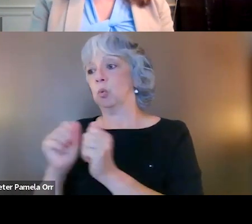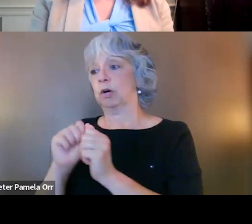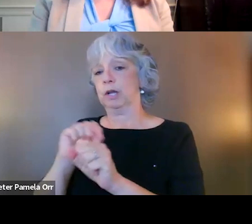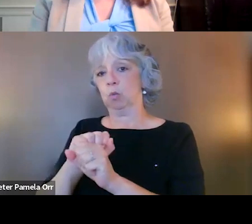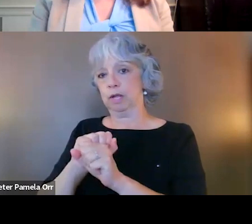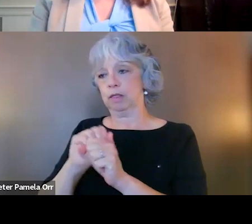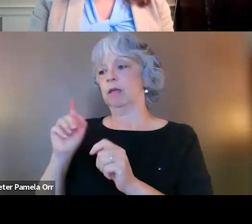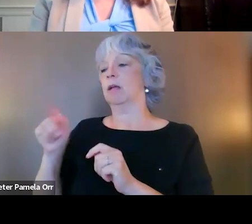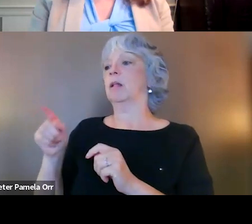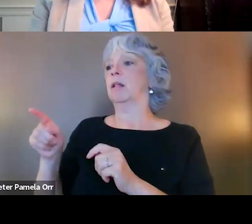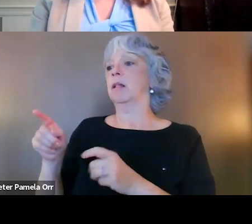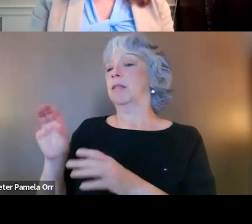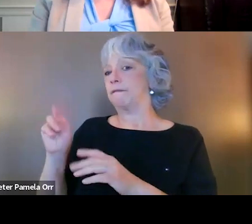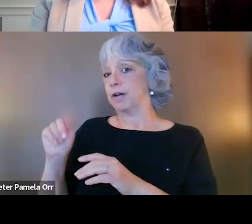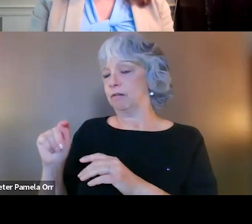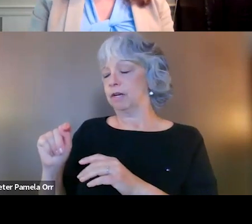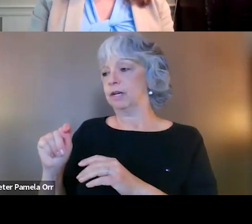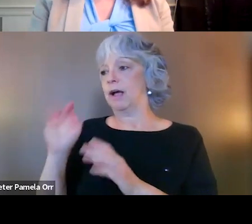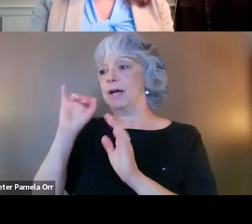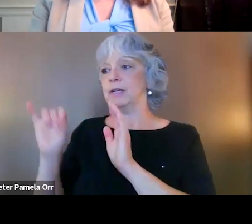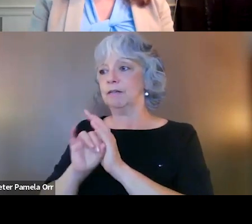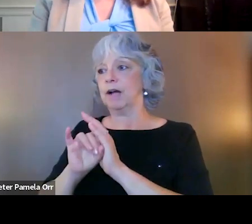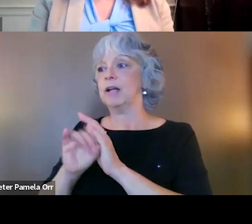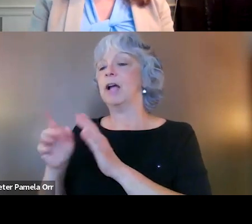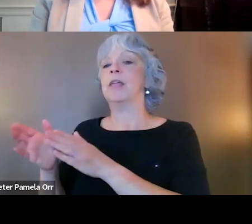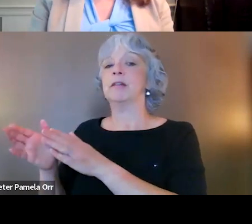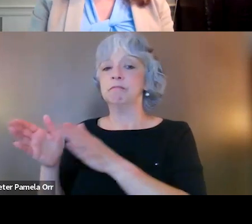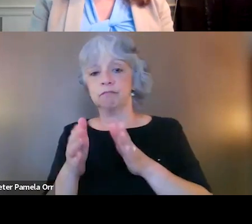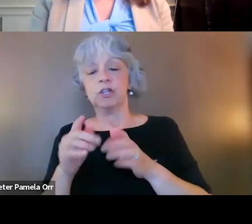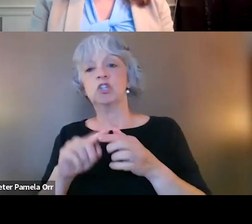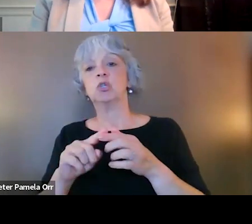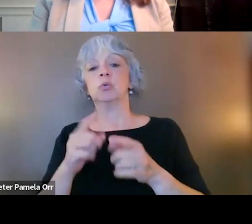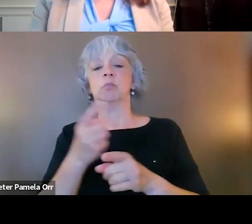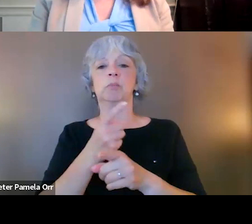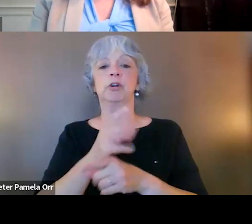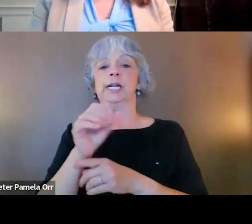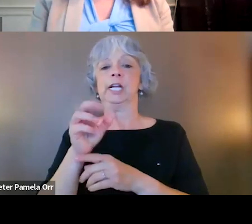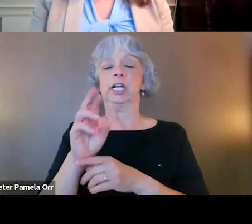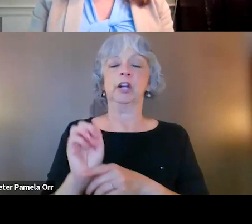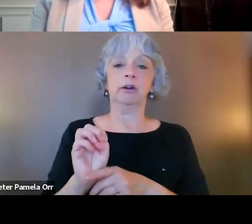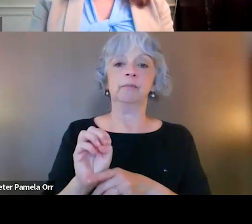after question whether or not they're a veteran and divert and deflect them to care. And there's actually an awesome program in Cincinnati speaking of where your at Kate,